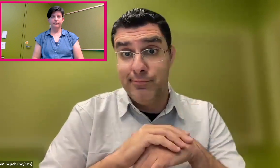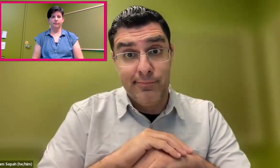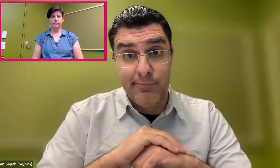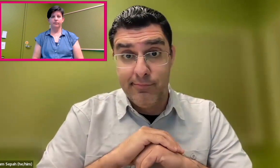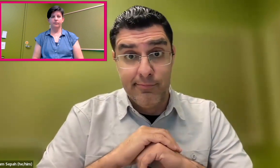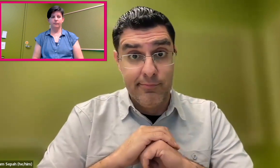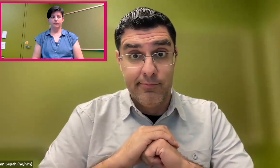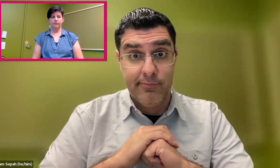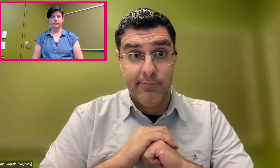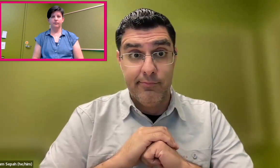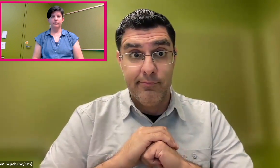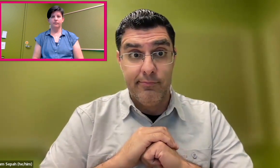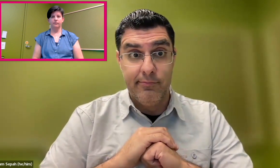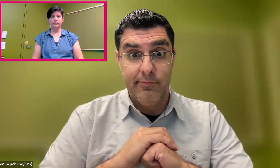It's really going to be about people.